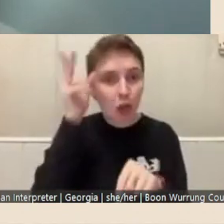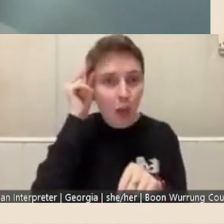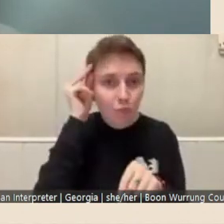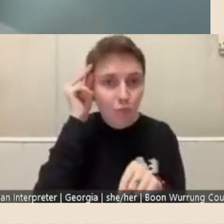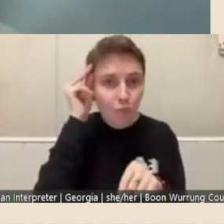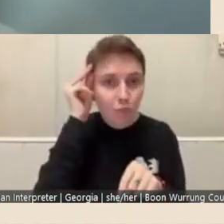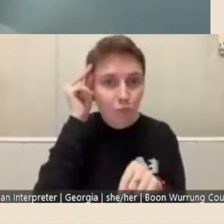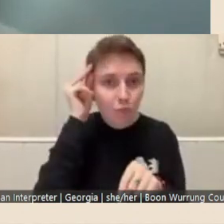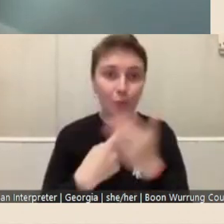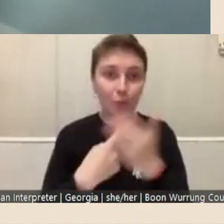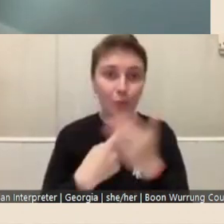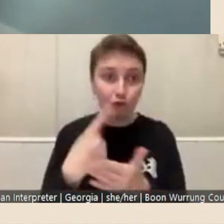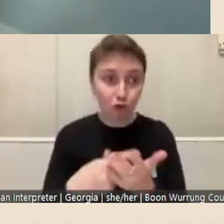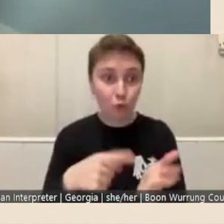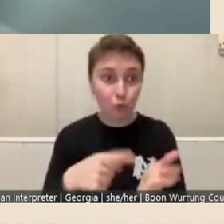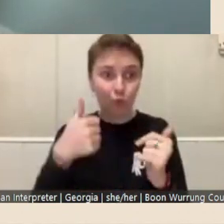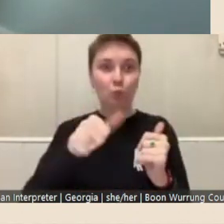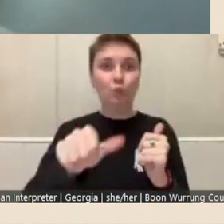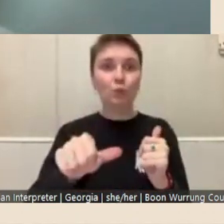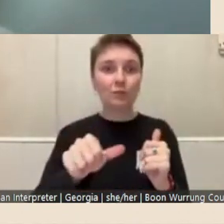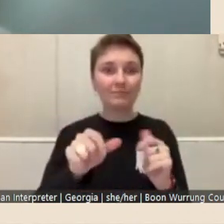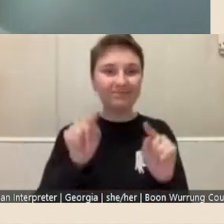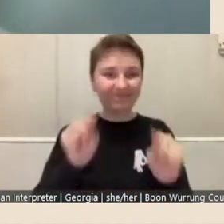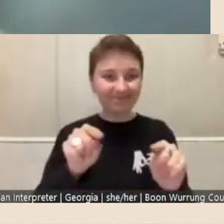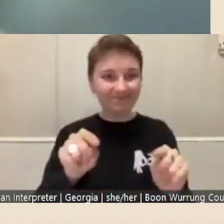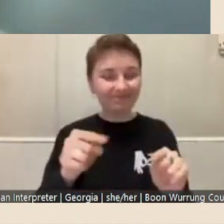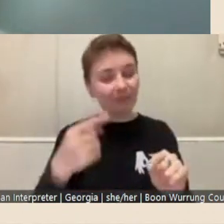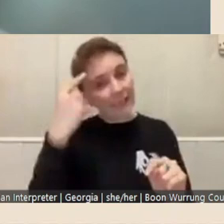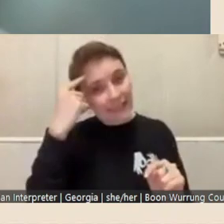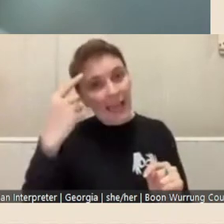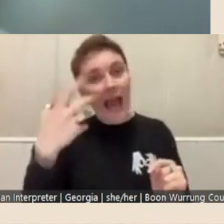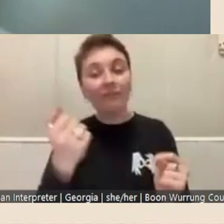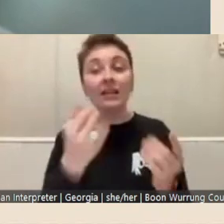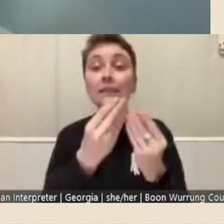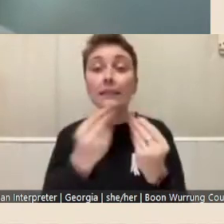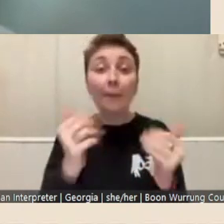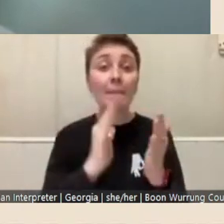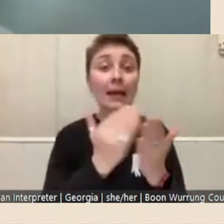way I guess to approach it. I think there are some collections that the Library staff will